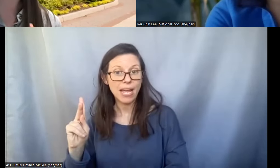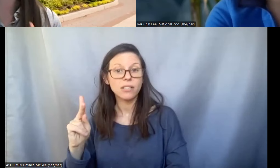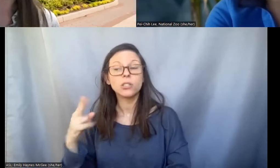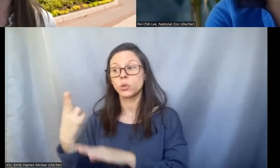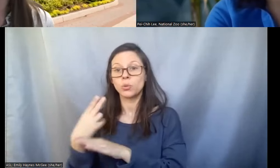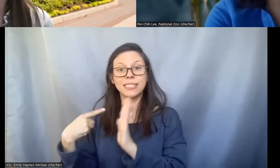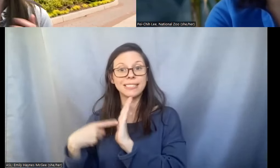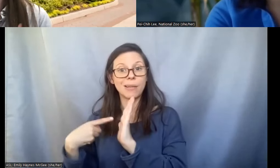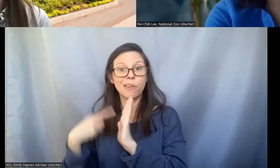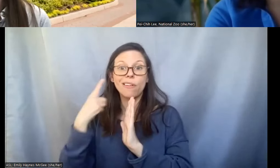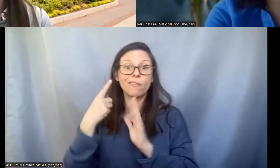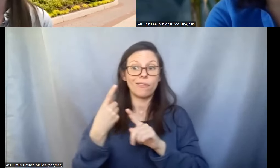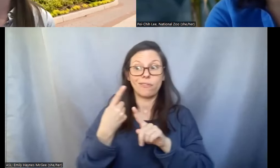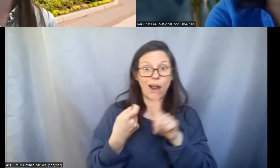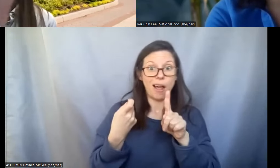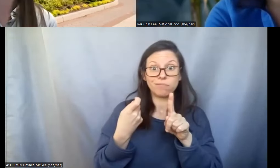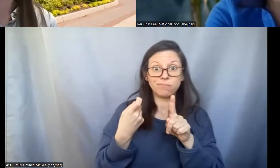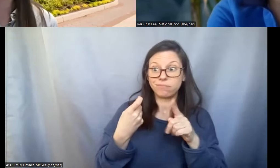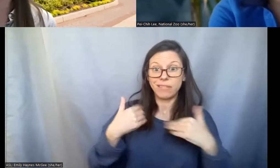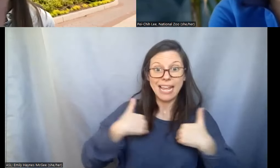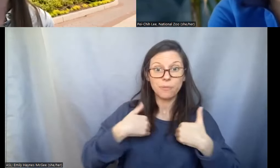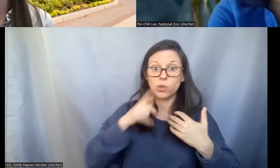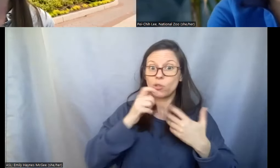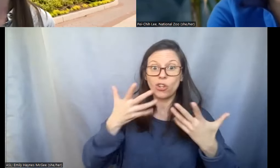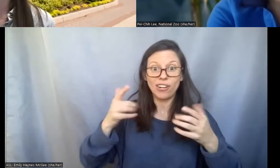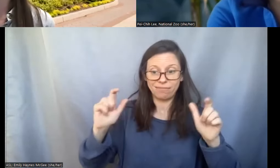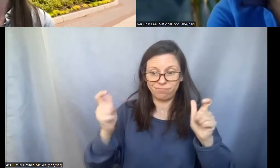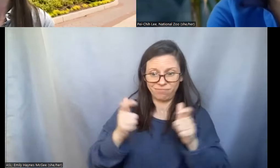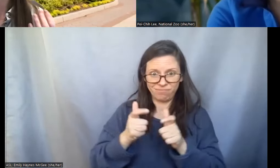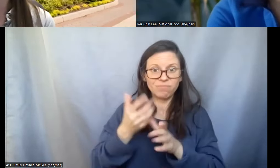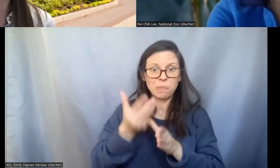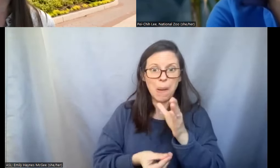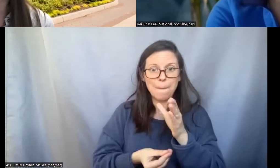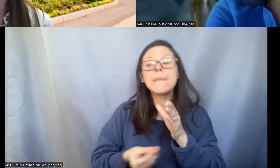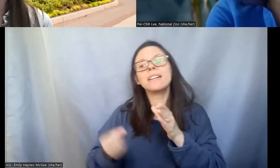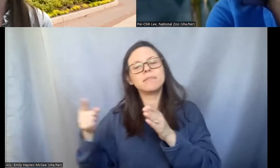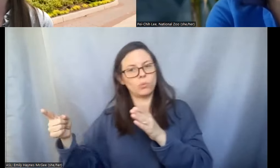have passed to keep our genetic diversity going and then almost kind of last case